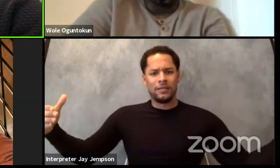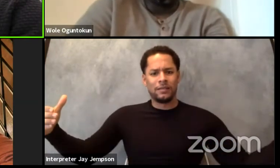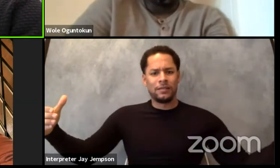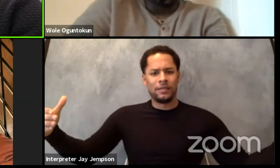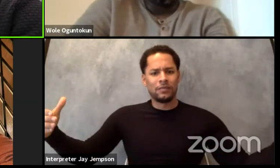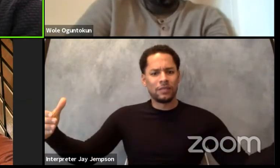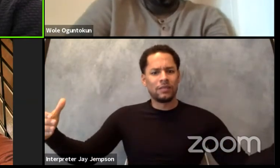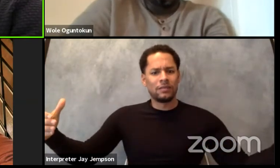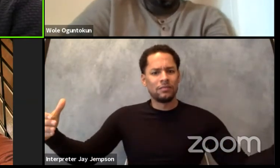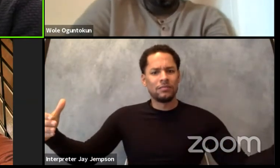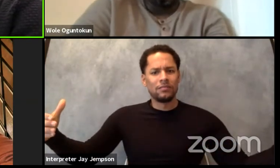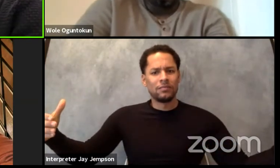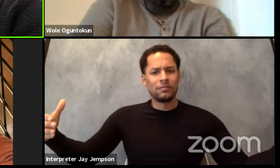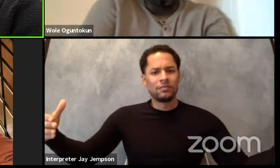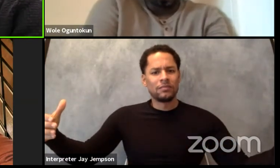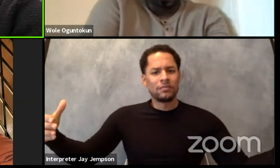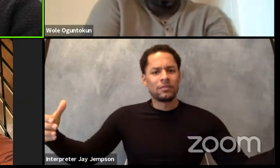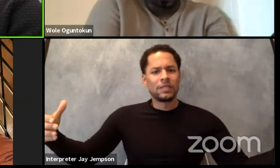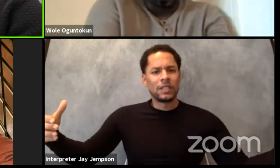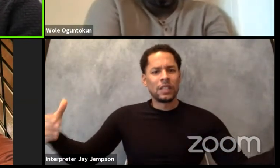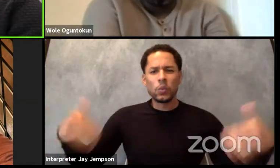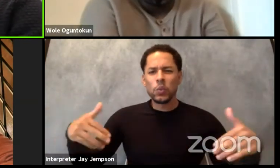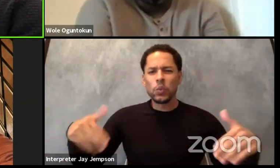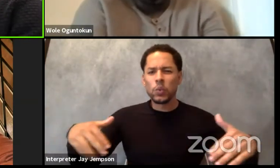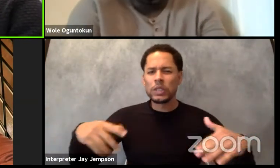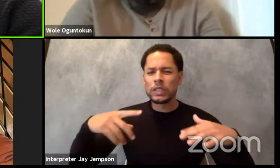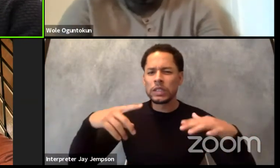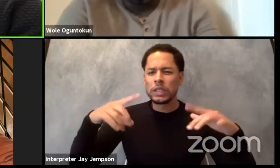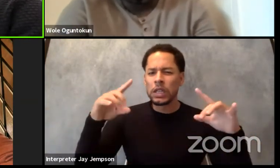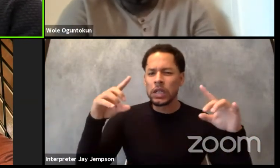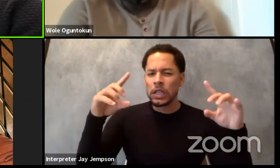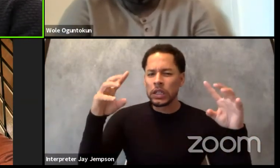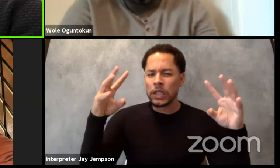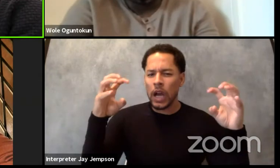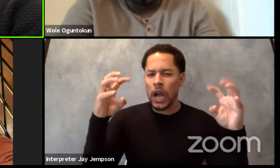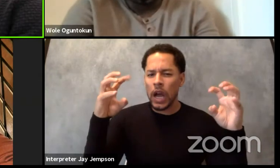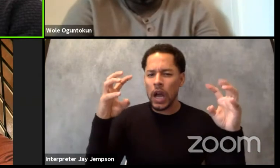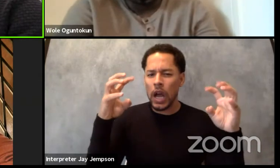and understanding the complexities of some of these things.